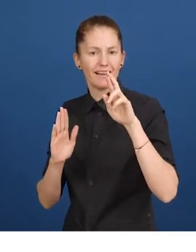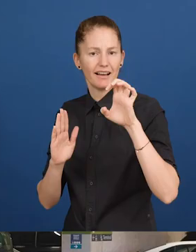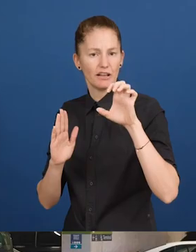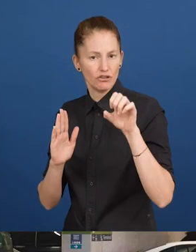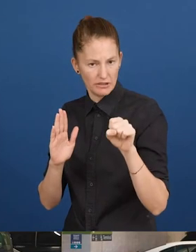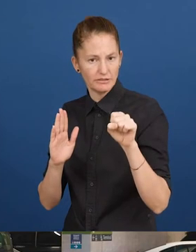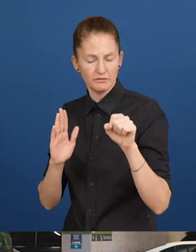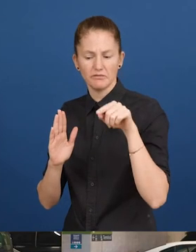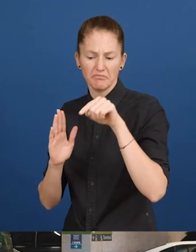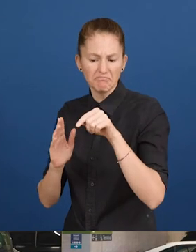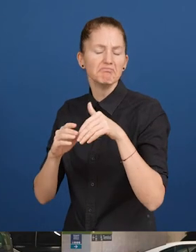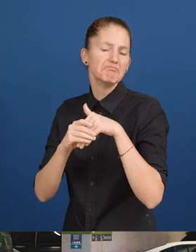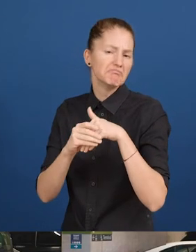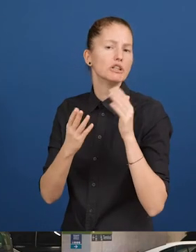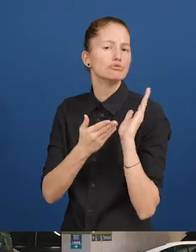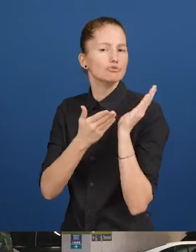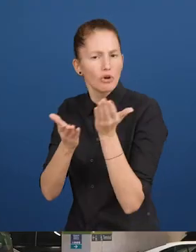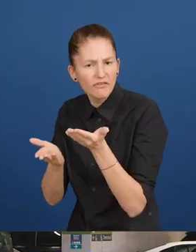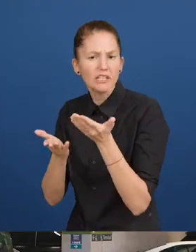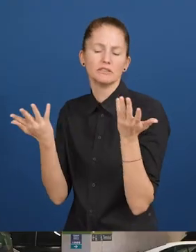"IGA Cares" is an Istanbul Airport program that includes measures